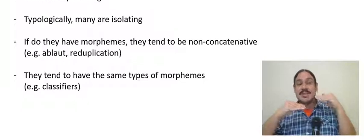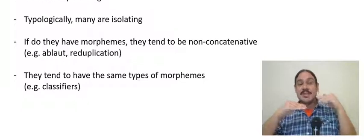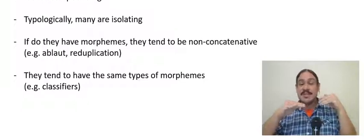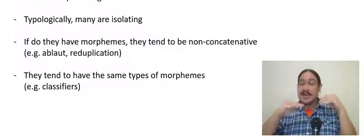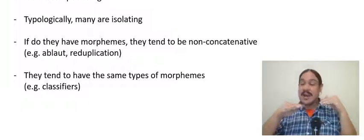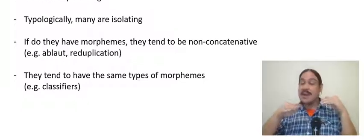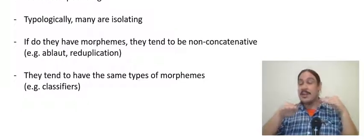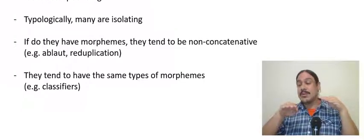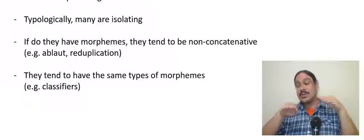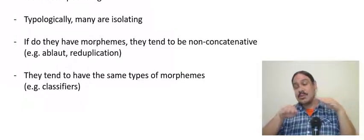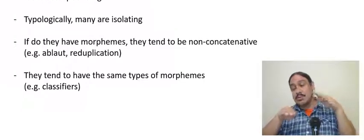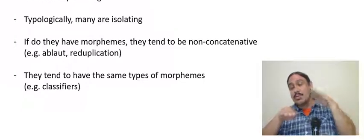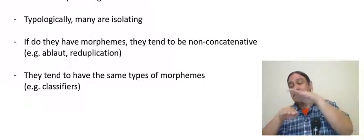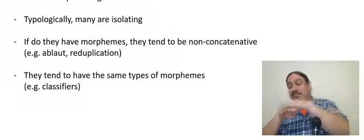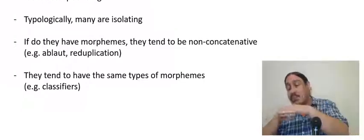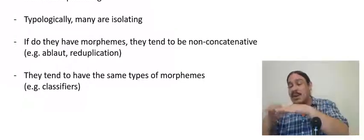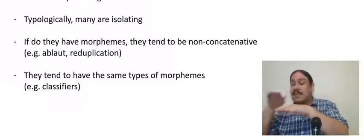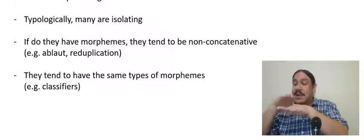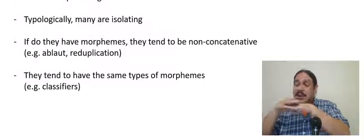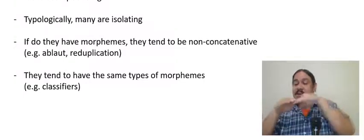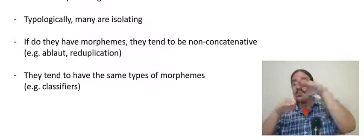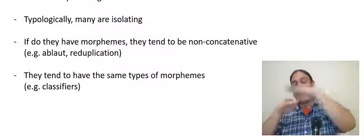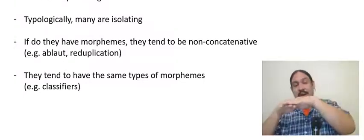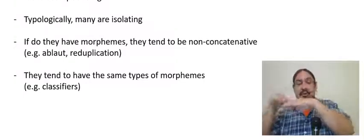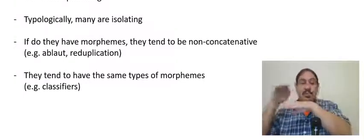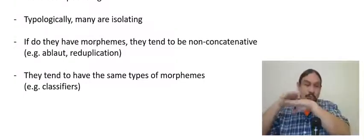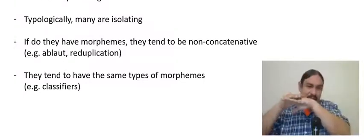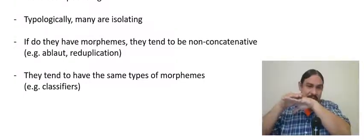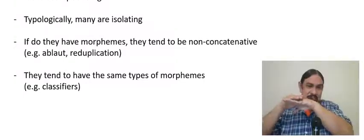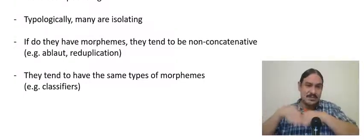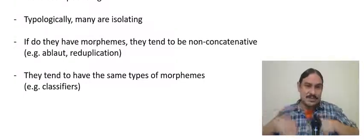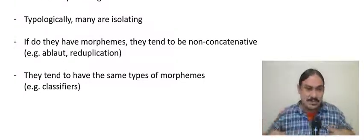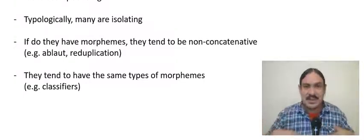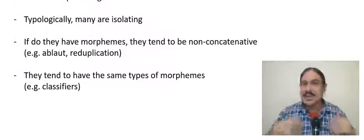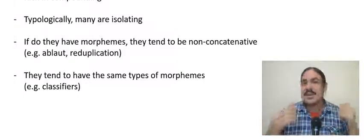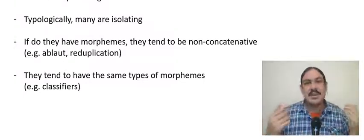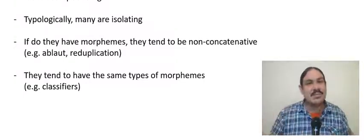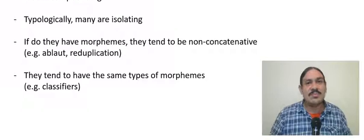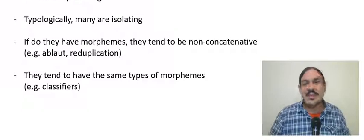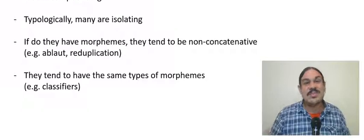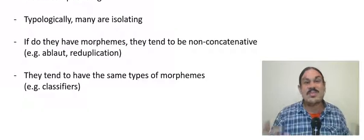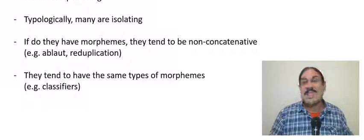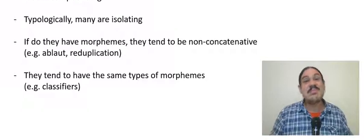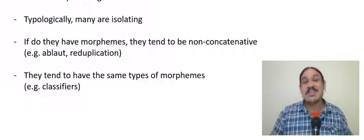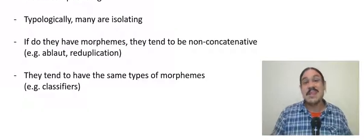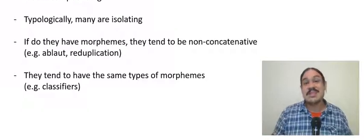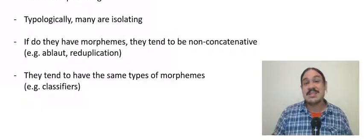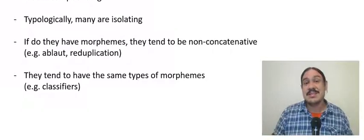the iterative aspect in ASL and classifiers as we just saw